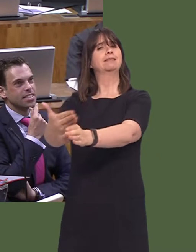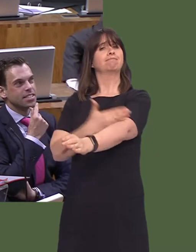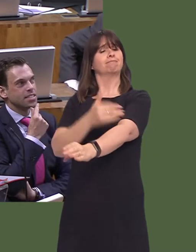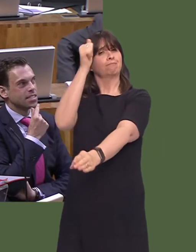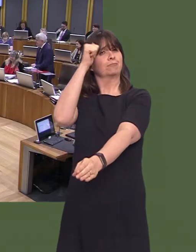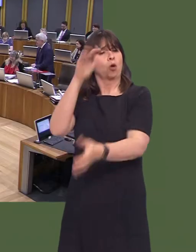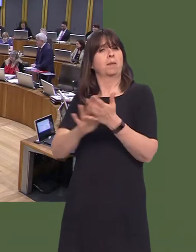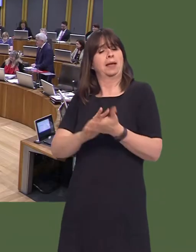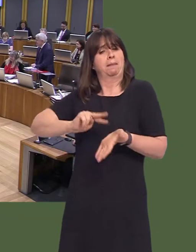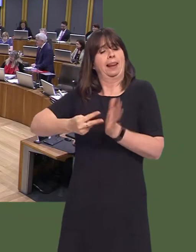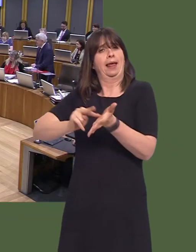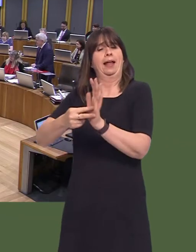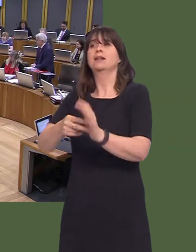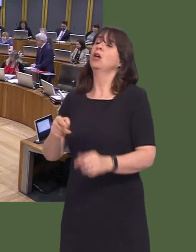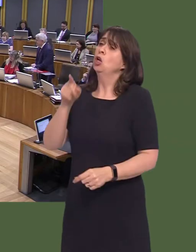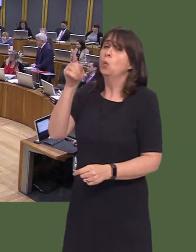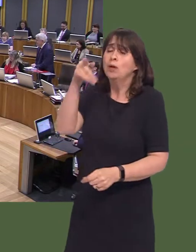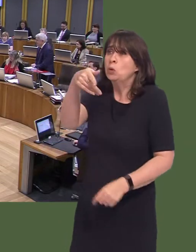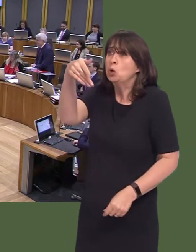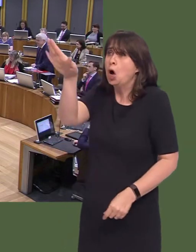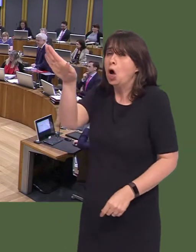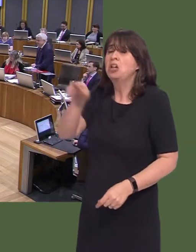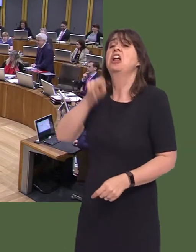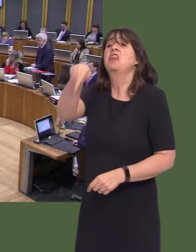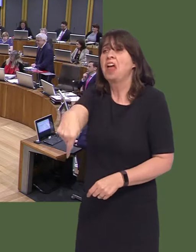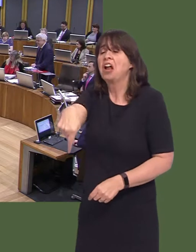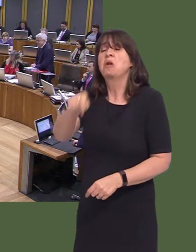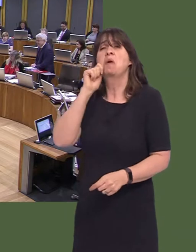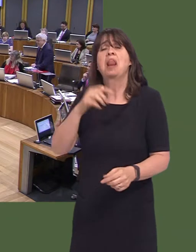Neil Hamilton AM: Well, we shall miss him when he's gone. And I want to move on now.